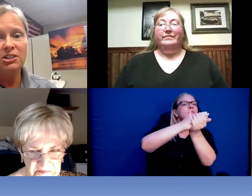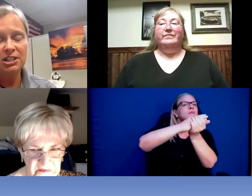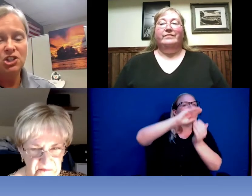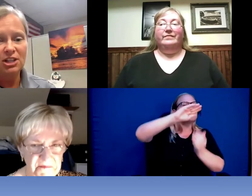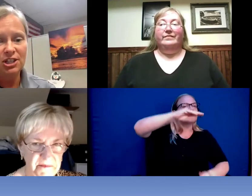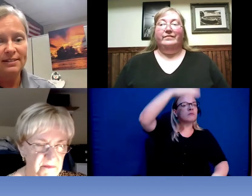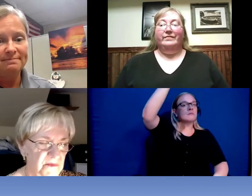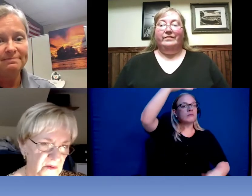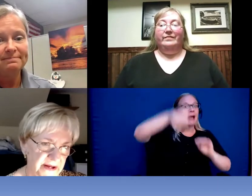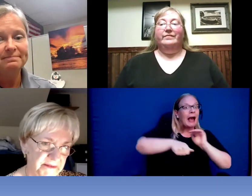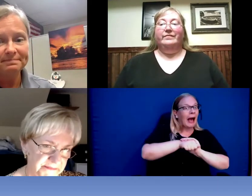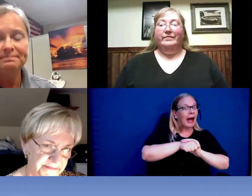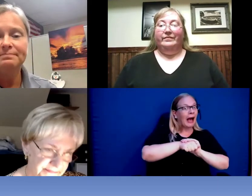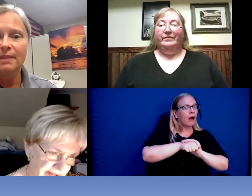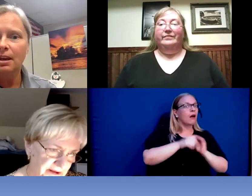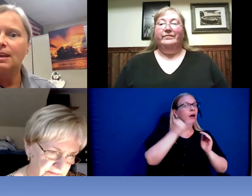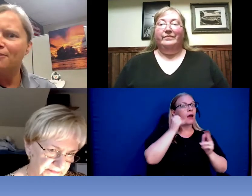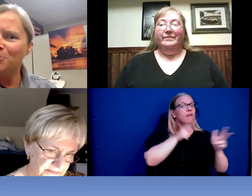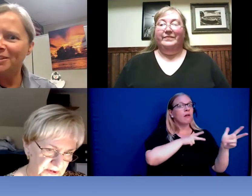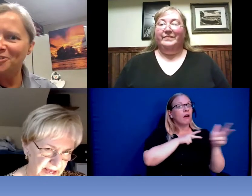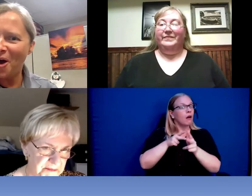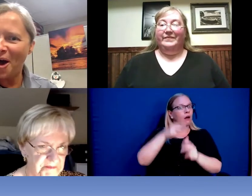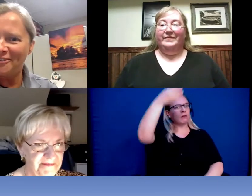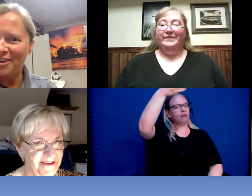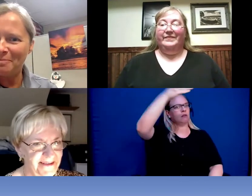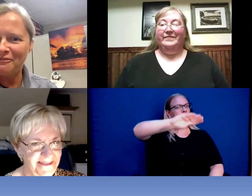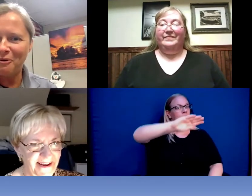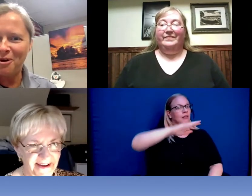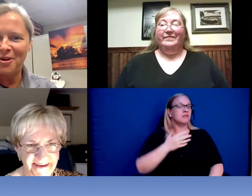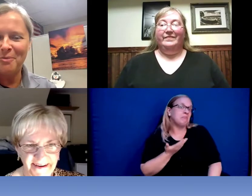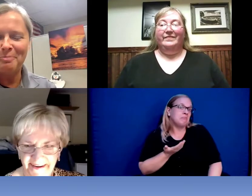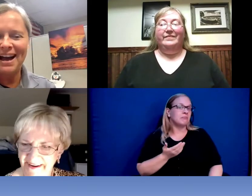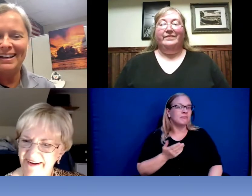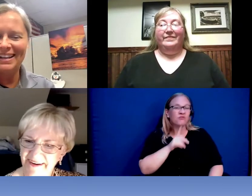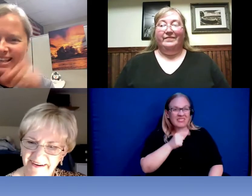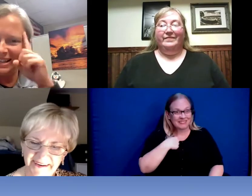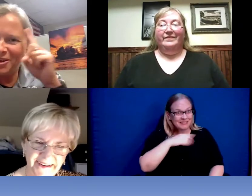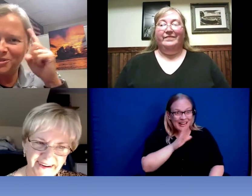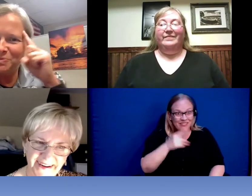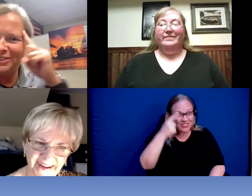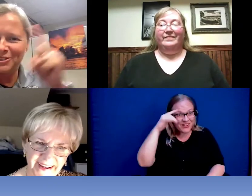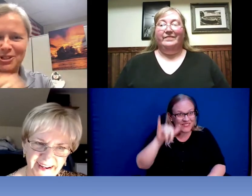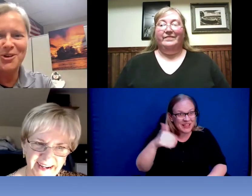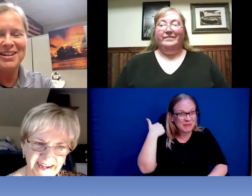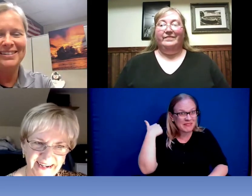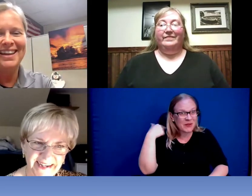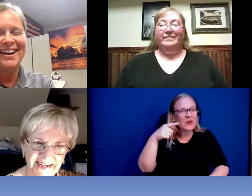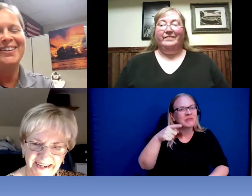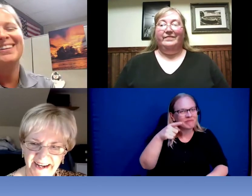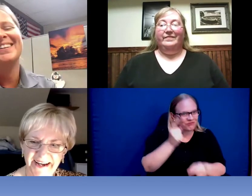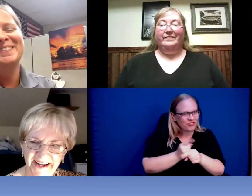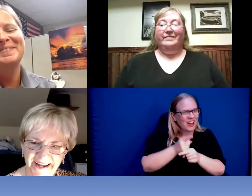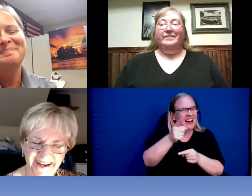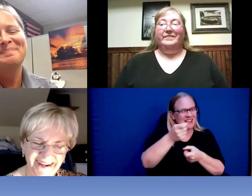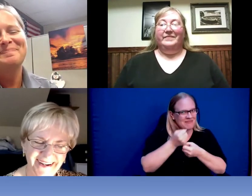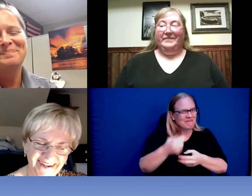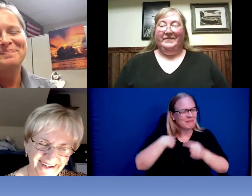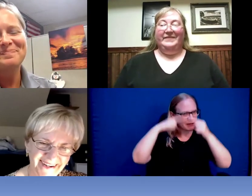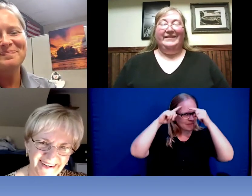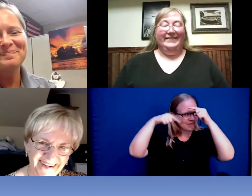suggestion never really thought of it before Bonnie getting those wheels burn turning there.